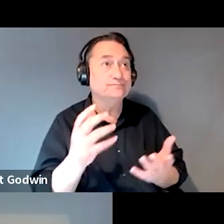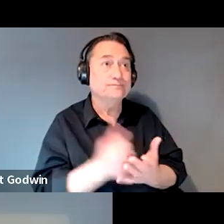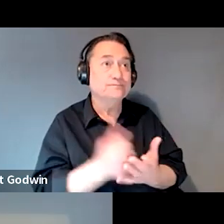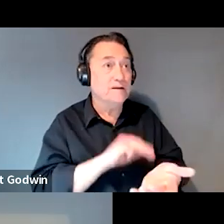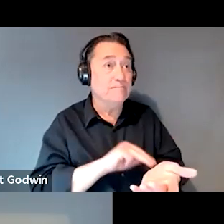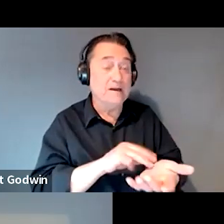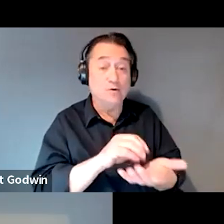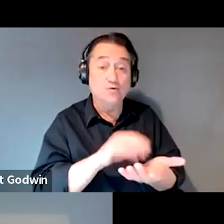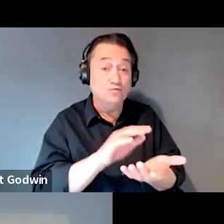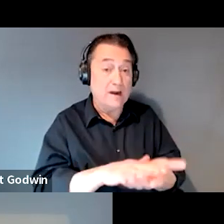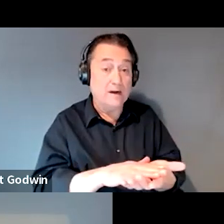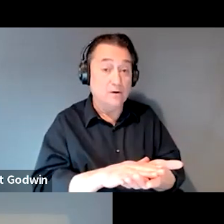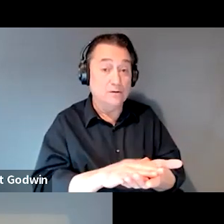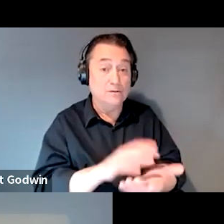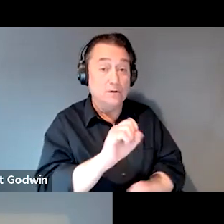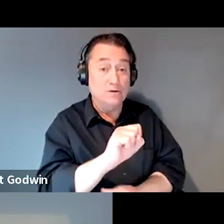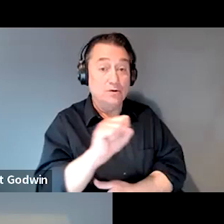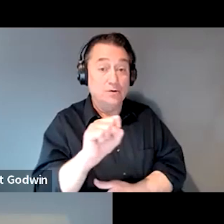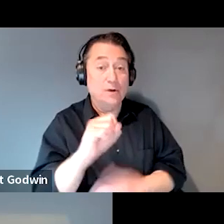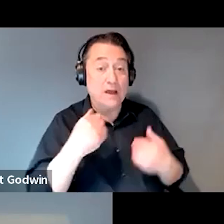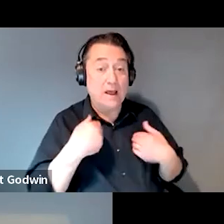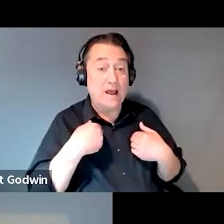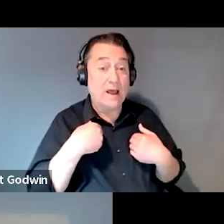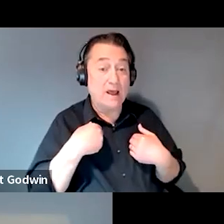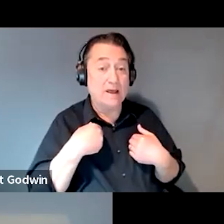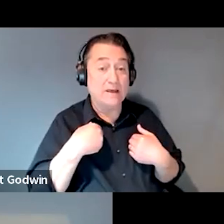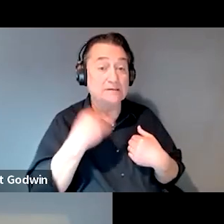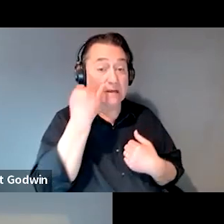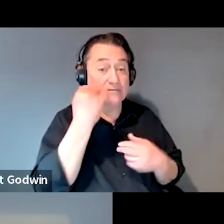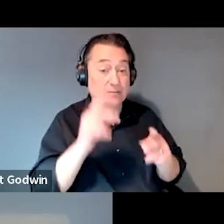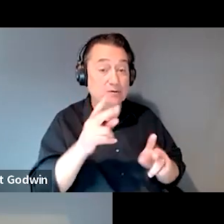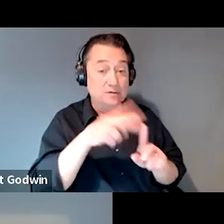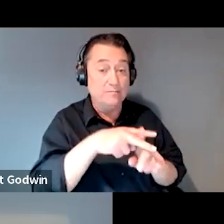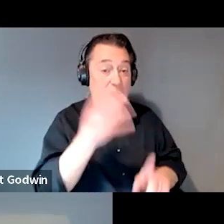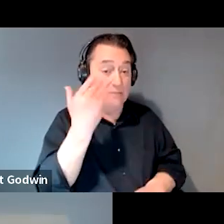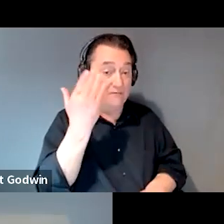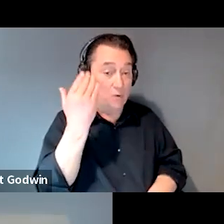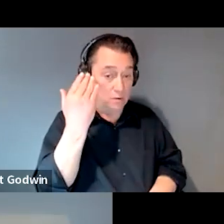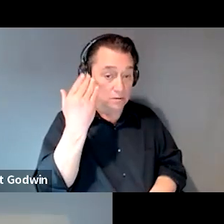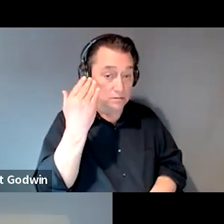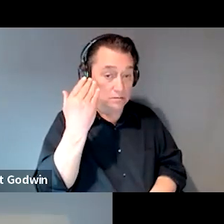that they received on behalf of the person that they've ever applied before in the past. As for the DEQY,